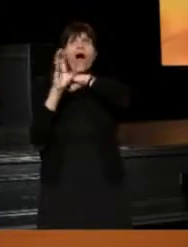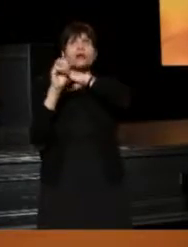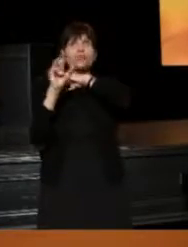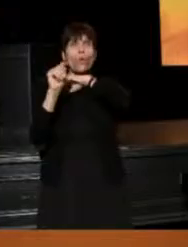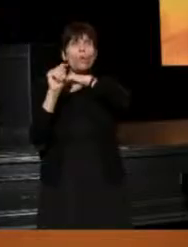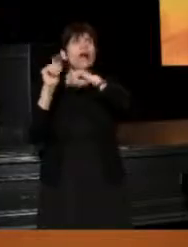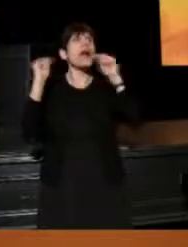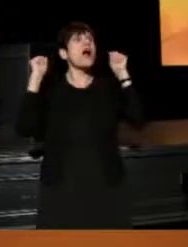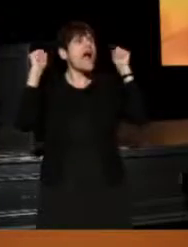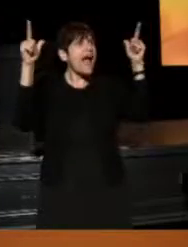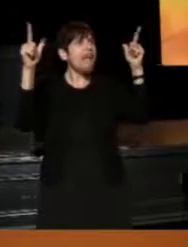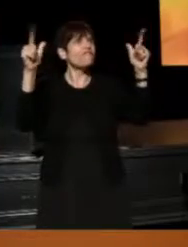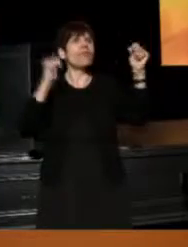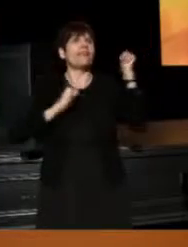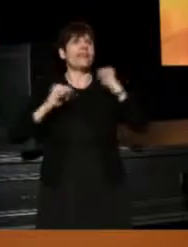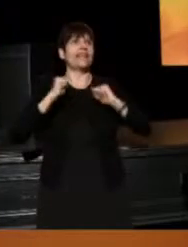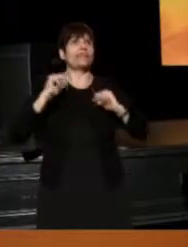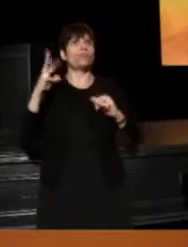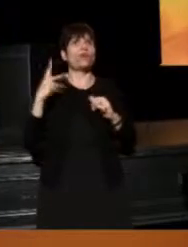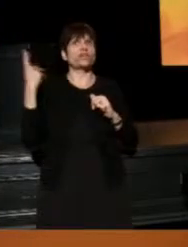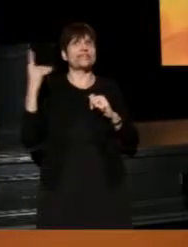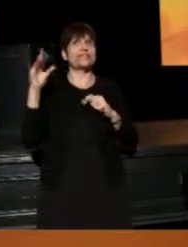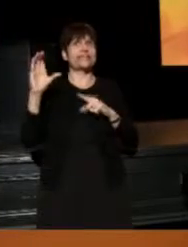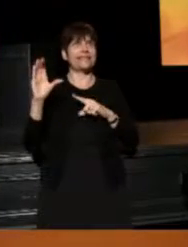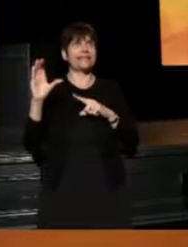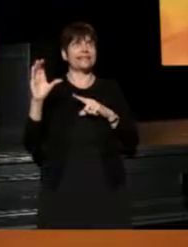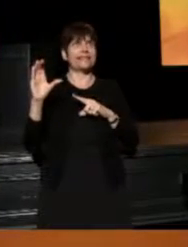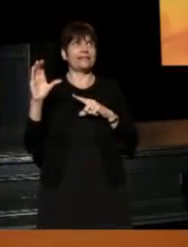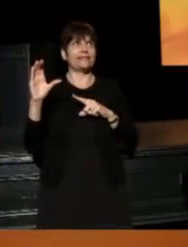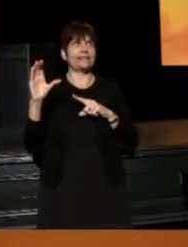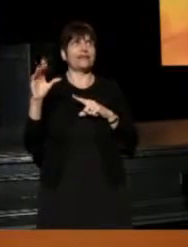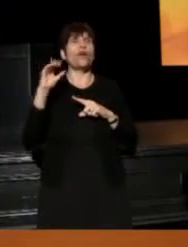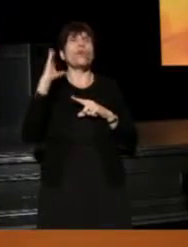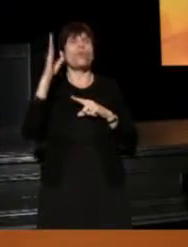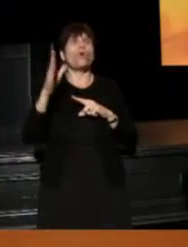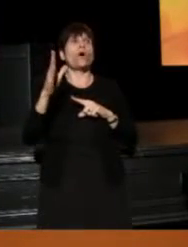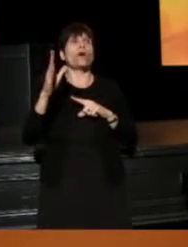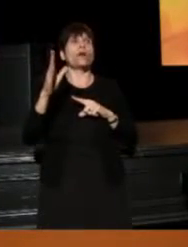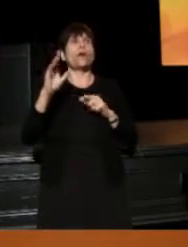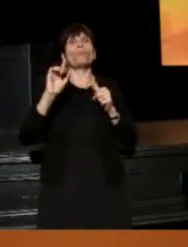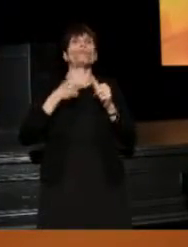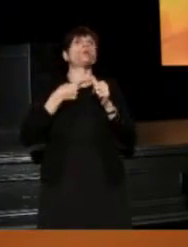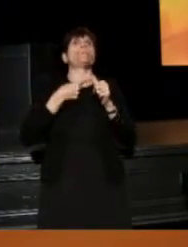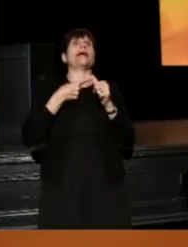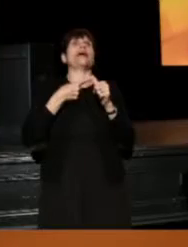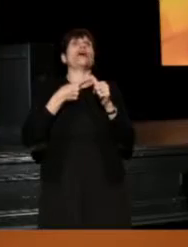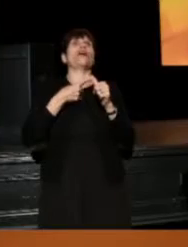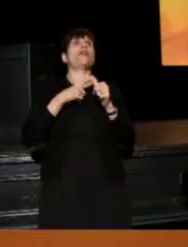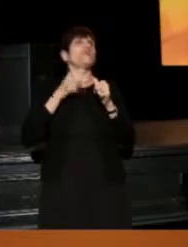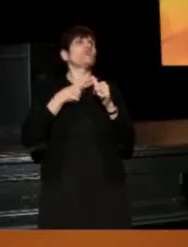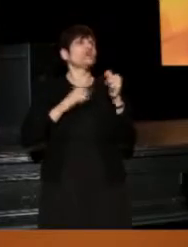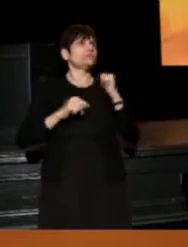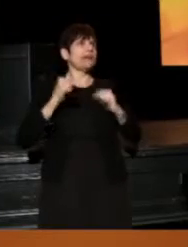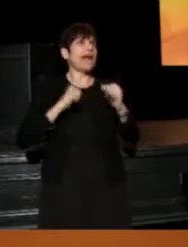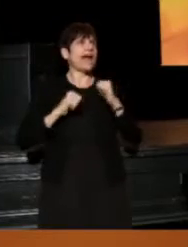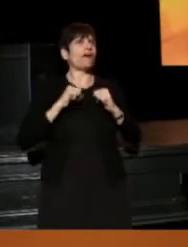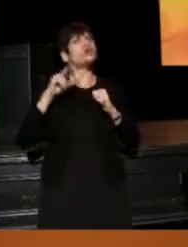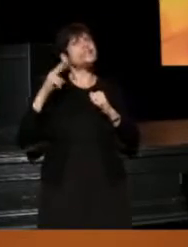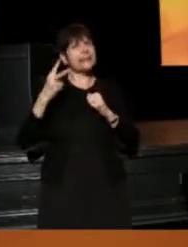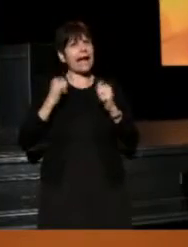every theater in Washington, DC, is going to premiere, for their first or second play of the season